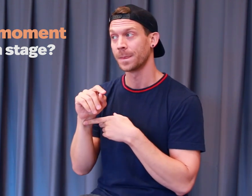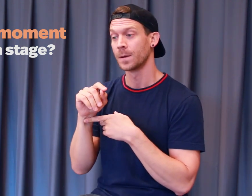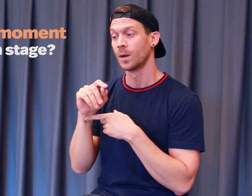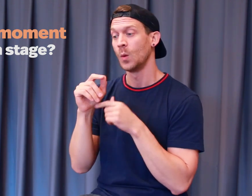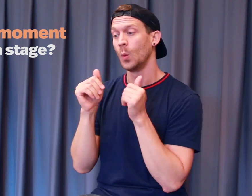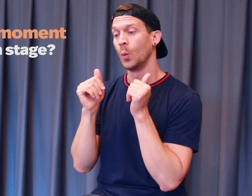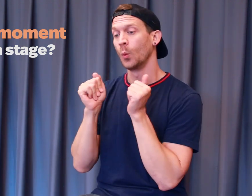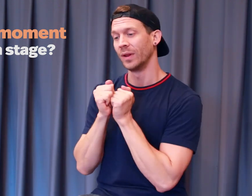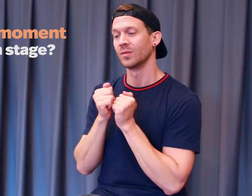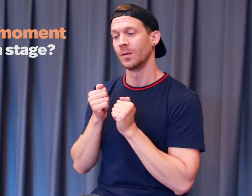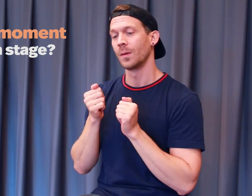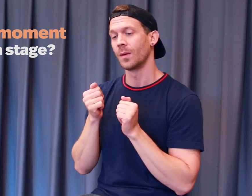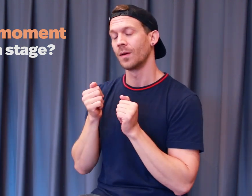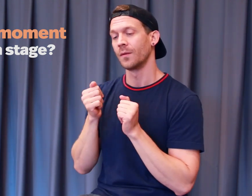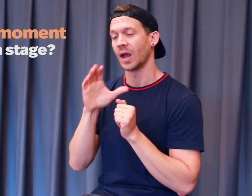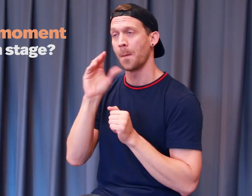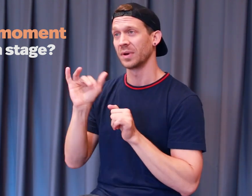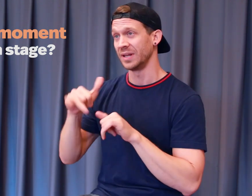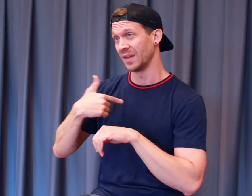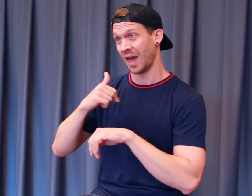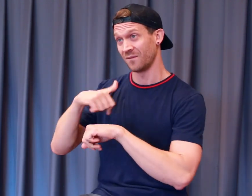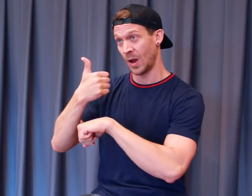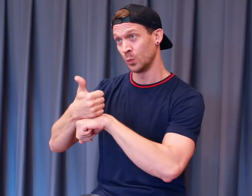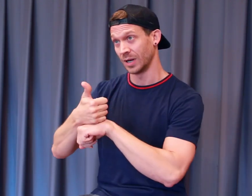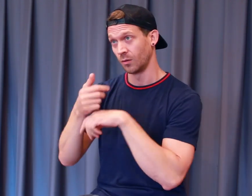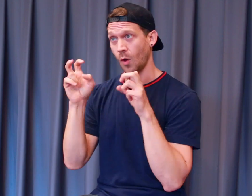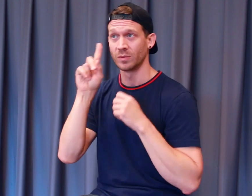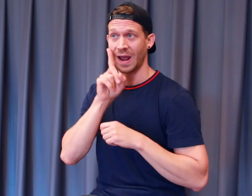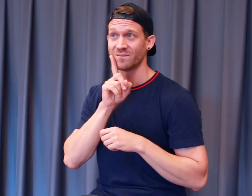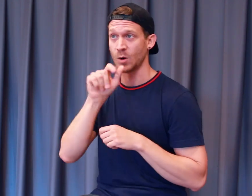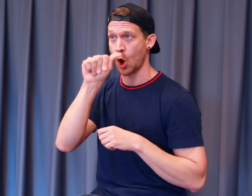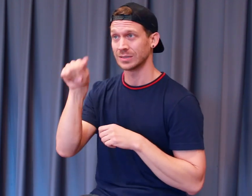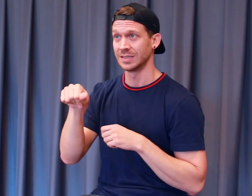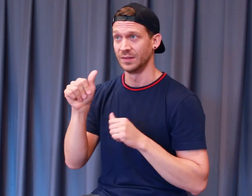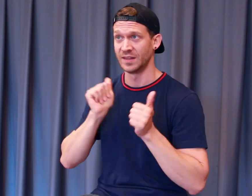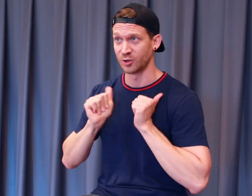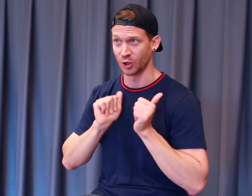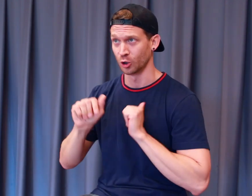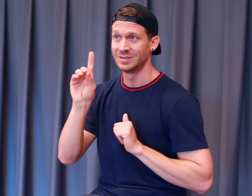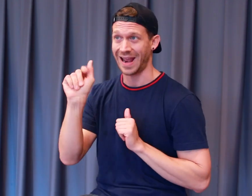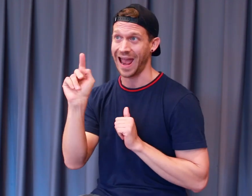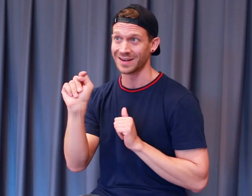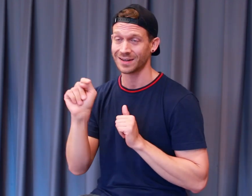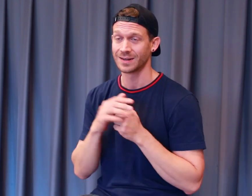with the company that I founded called Deaf Austin Theater. DAT.